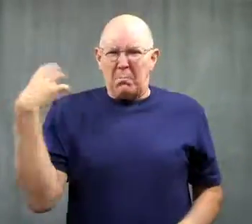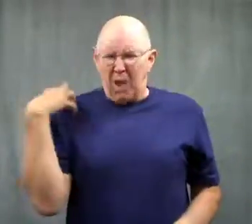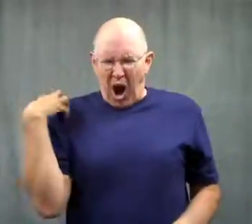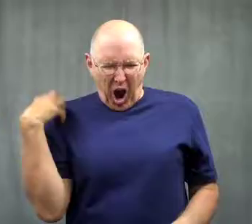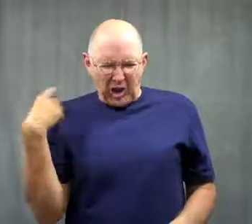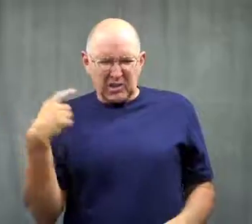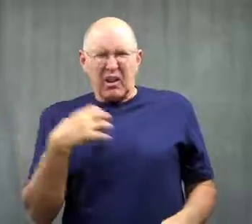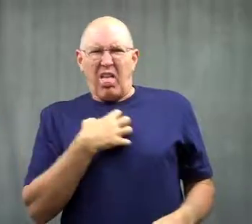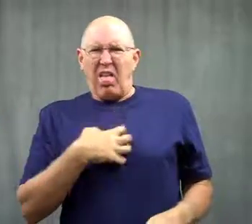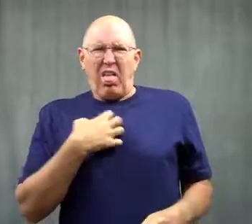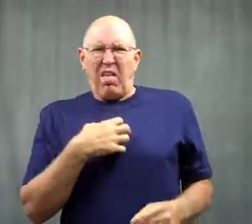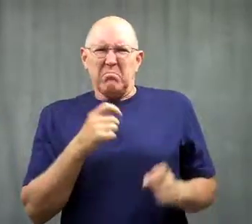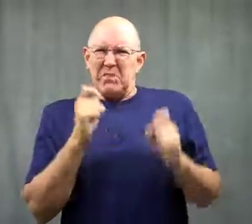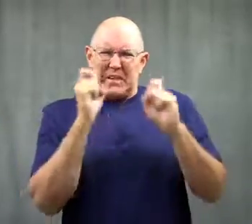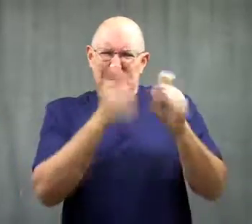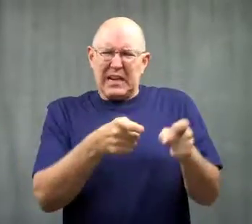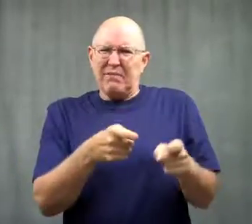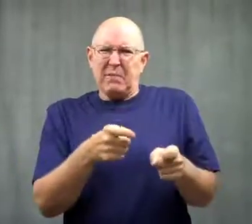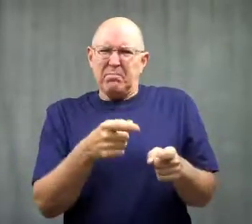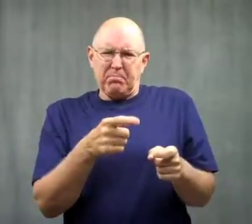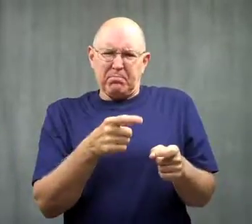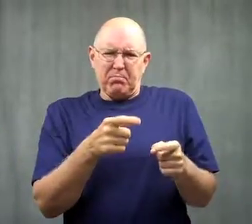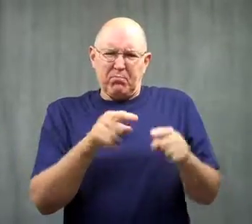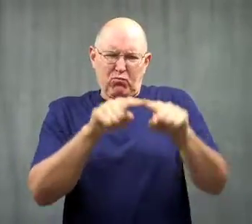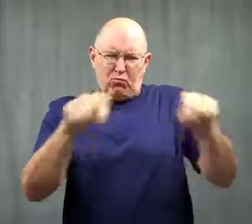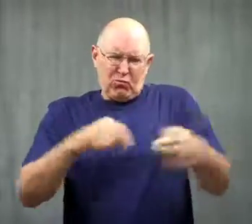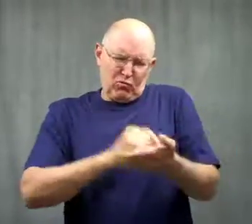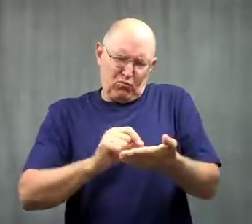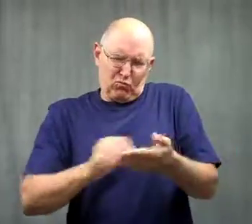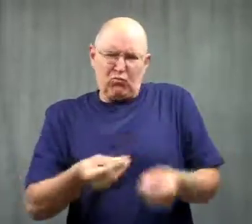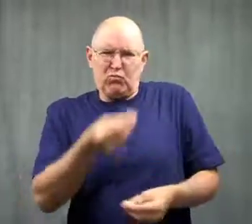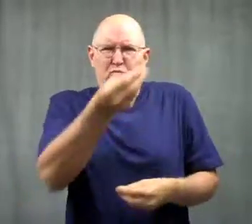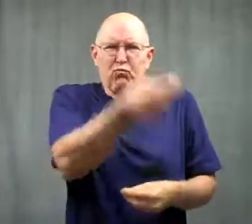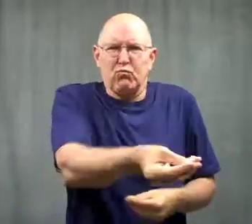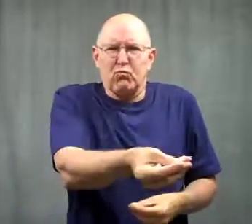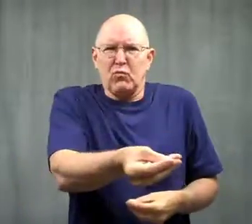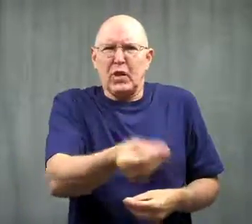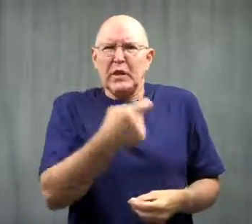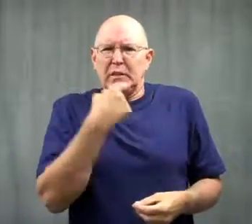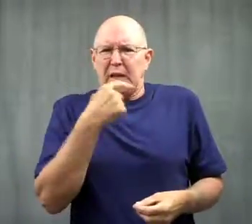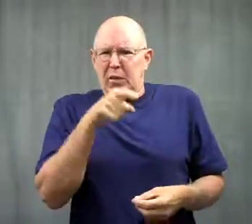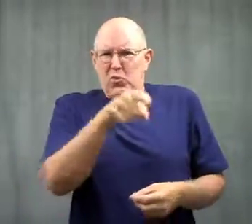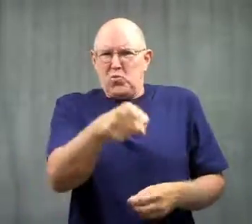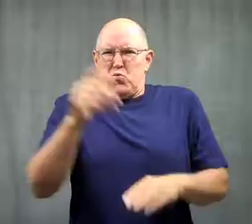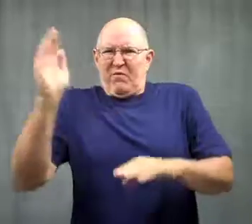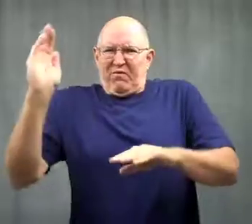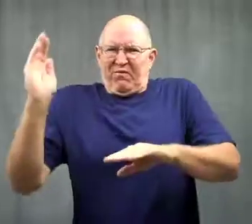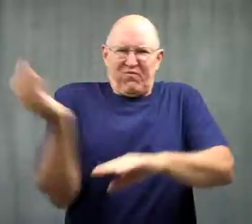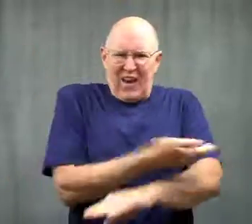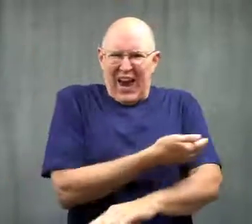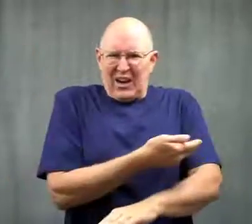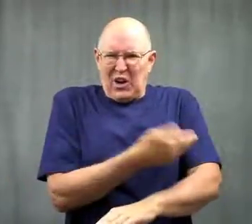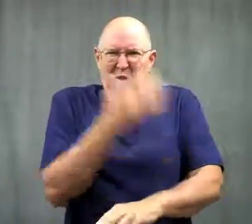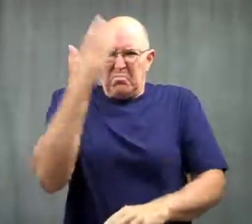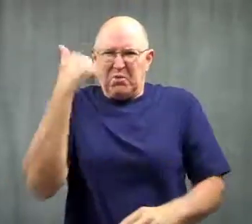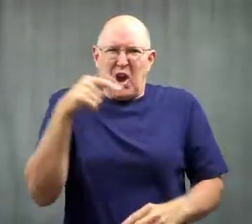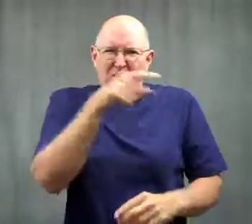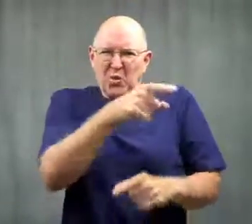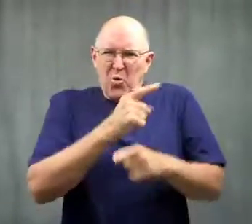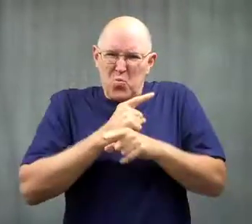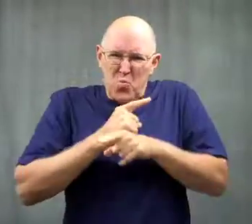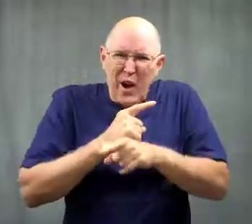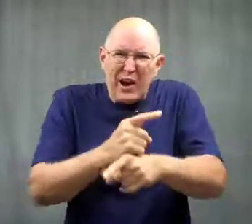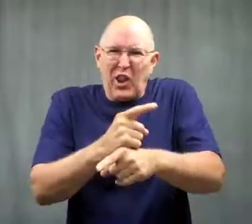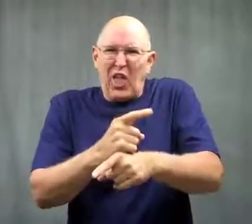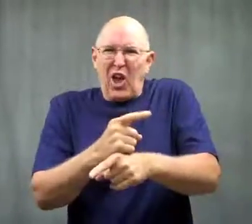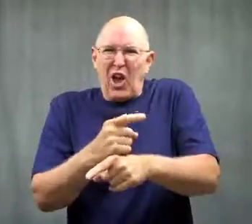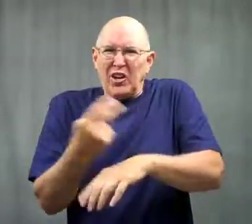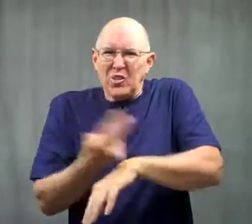His boss was disgusted and gave him a note